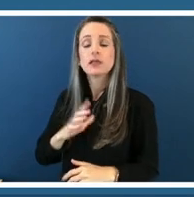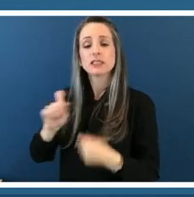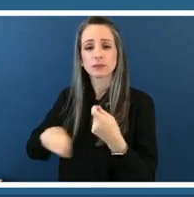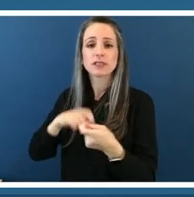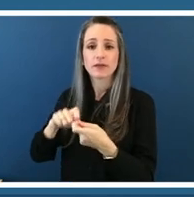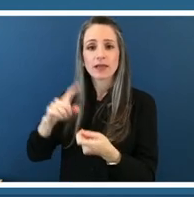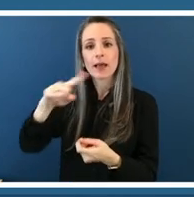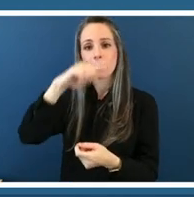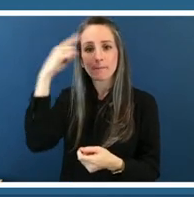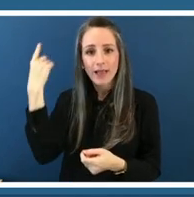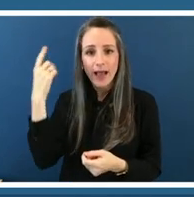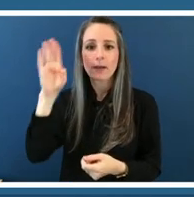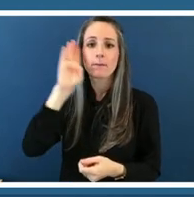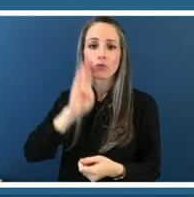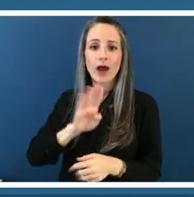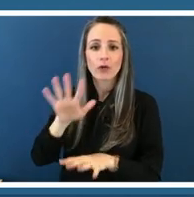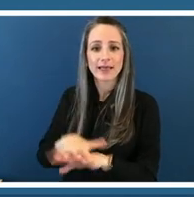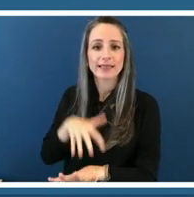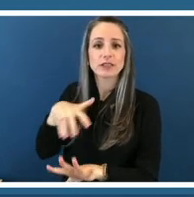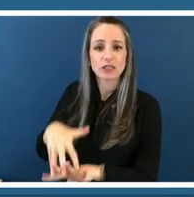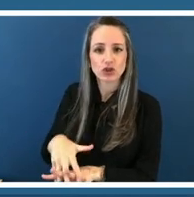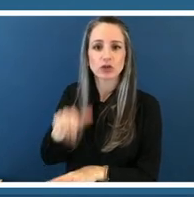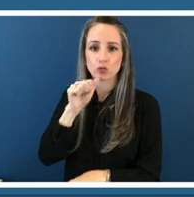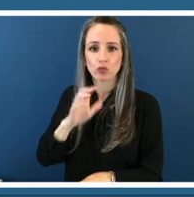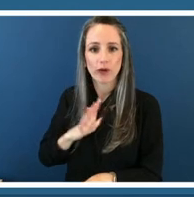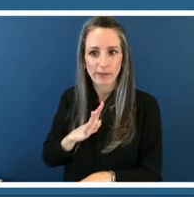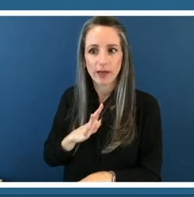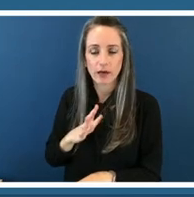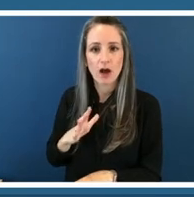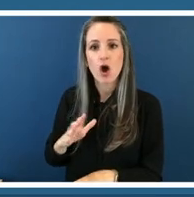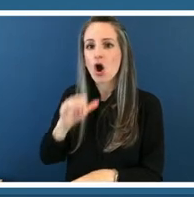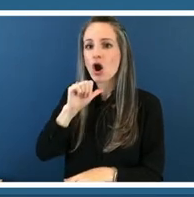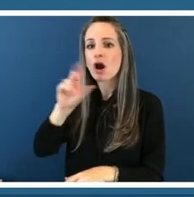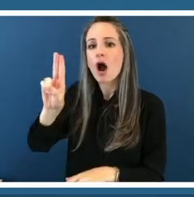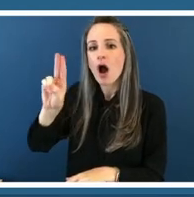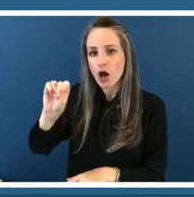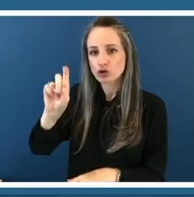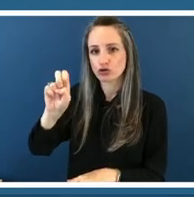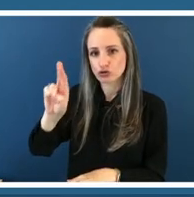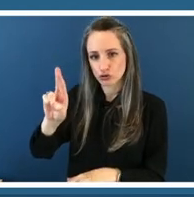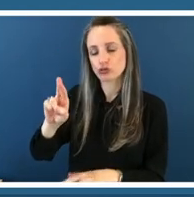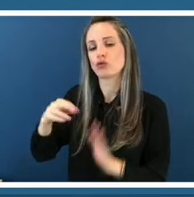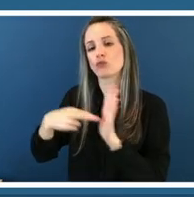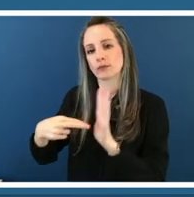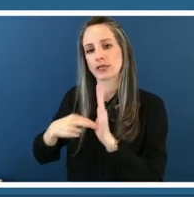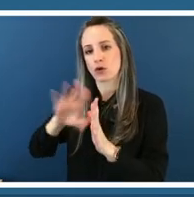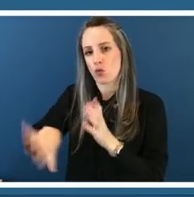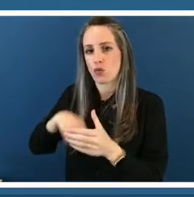women are vastly unrepresented in our public spaces and in our monuments